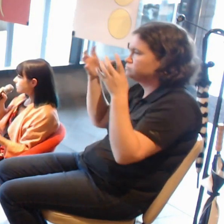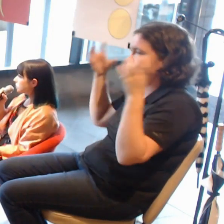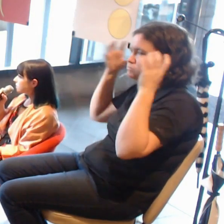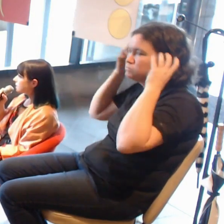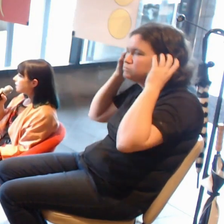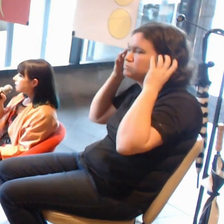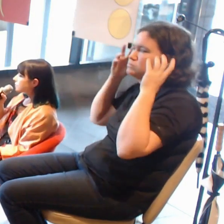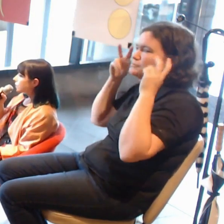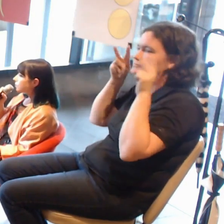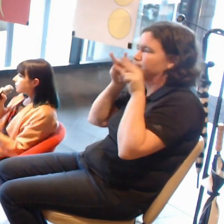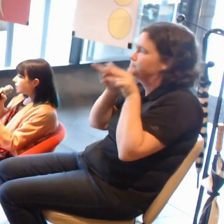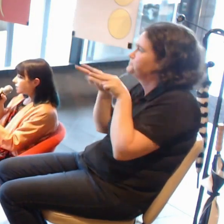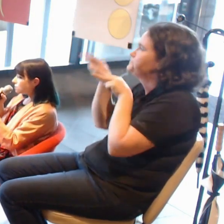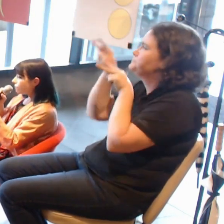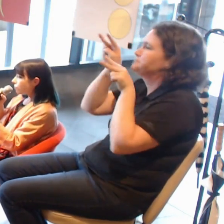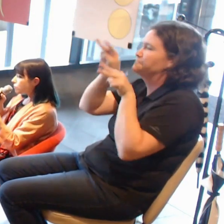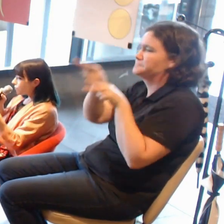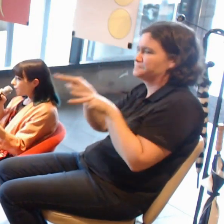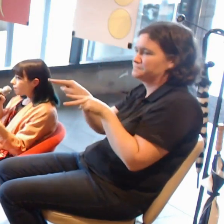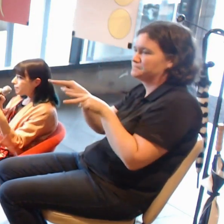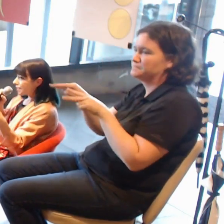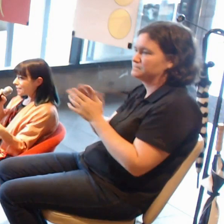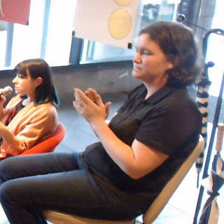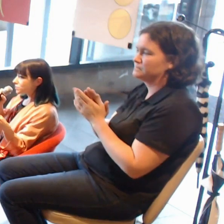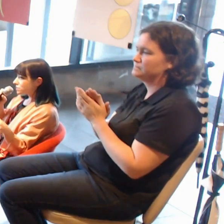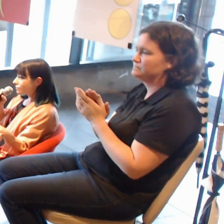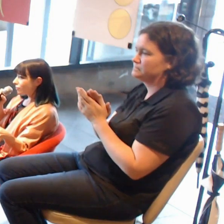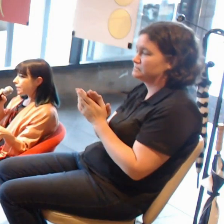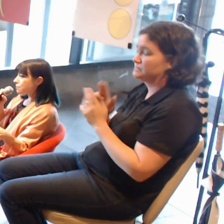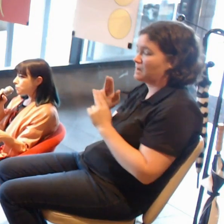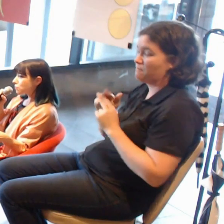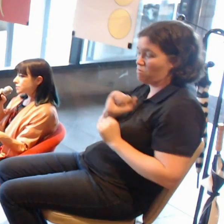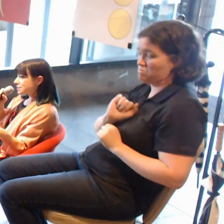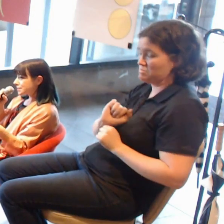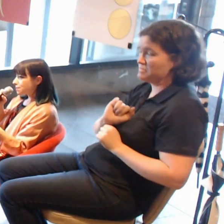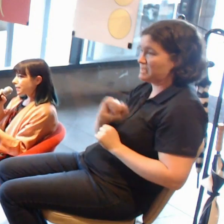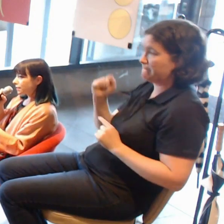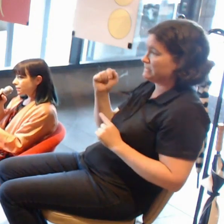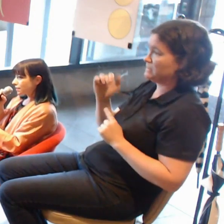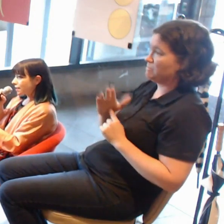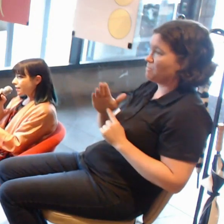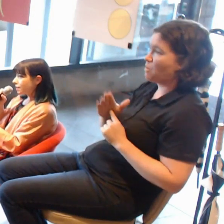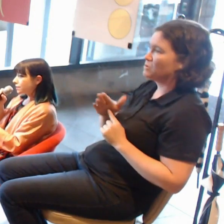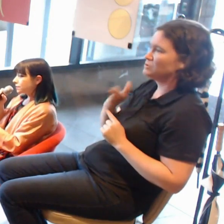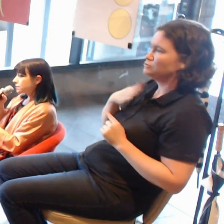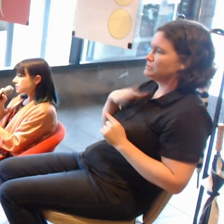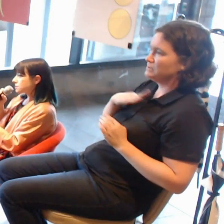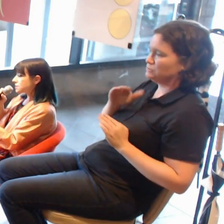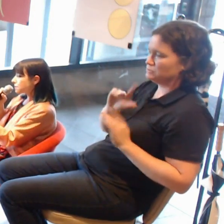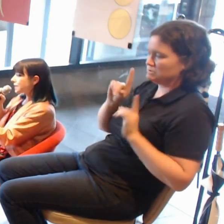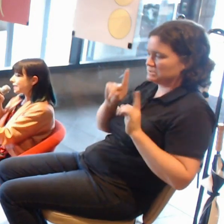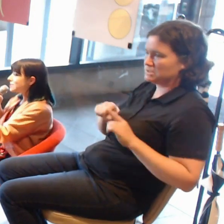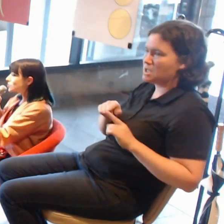But for them, that was a very important stepping into the immersion.